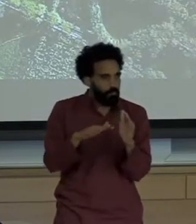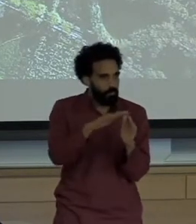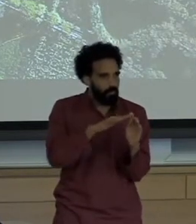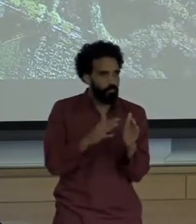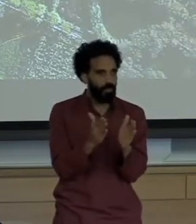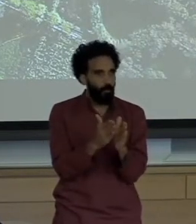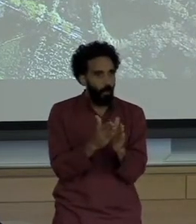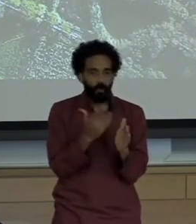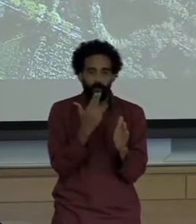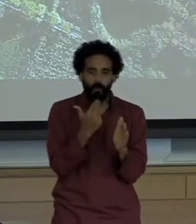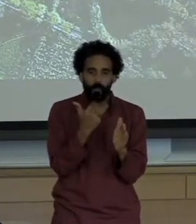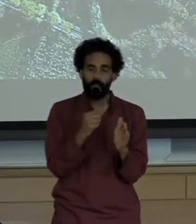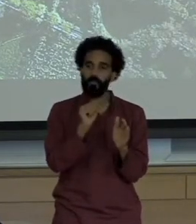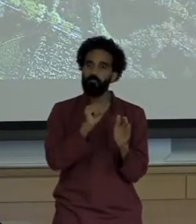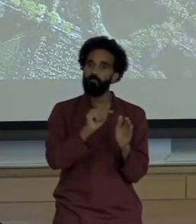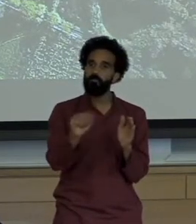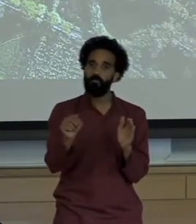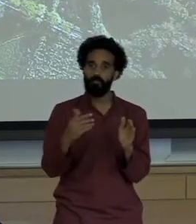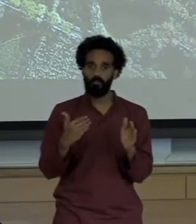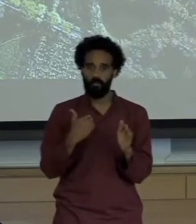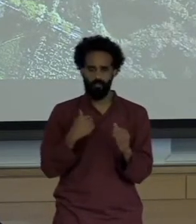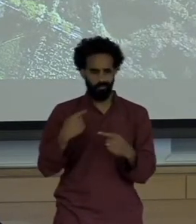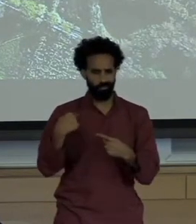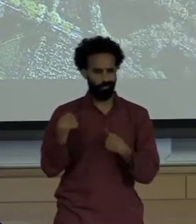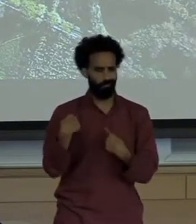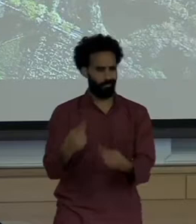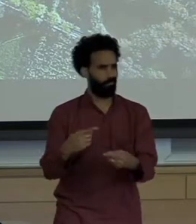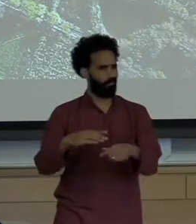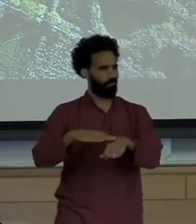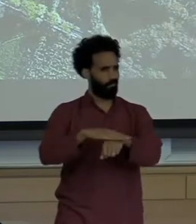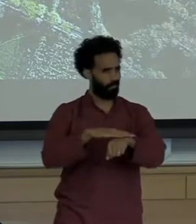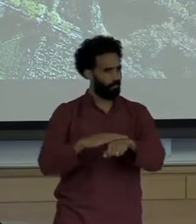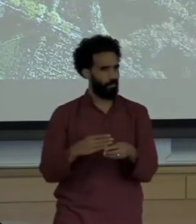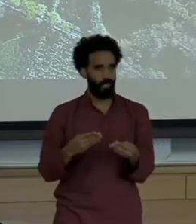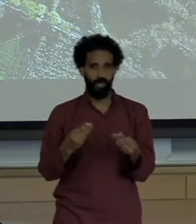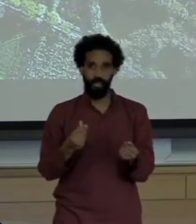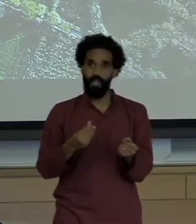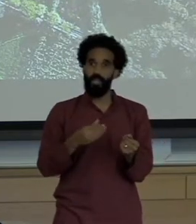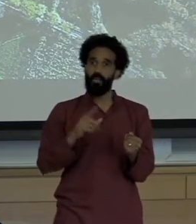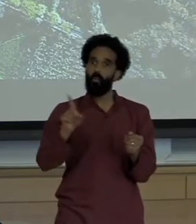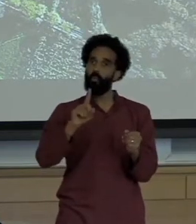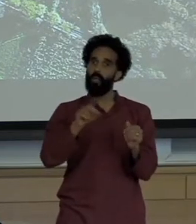Home to those sacred ancestral lands and burial grounds of the indigenous de Gita's